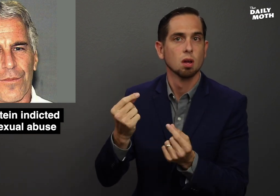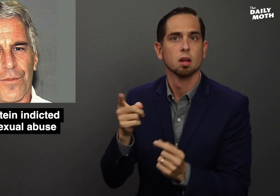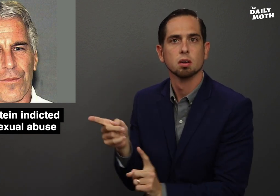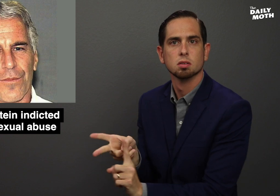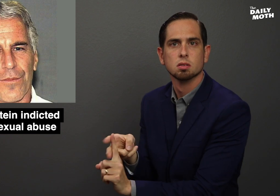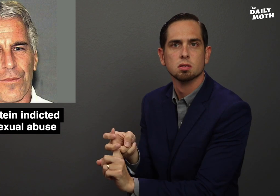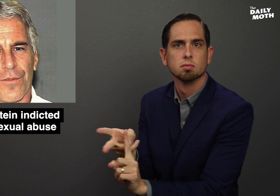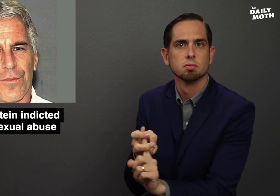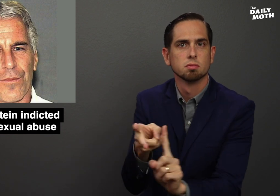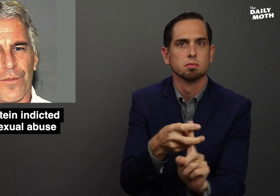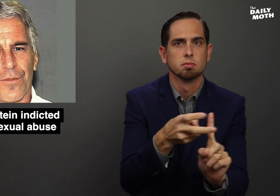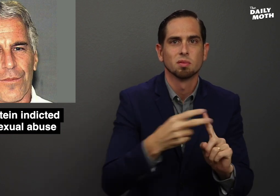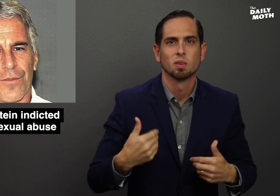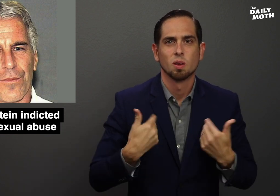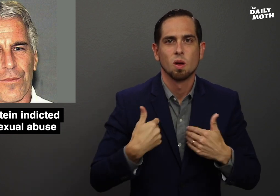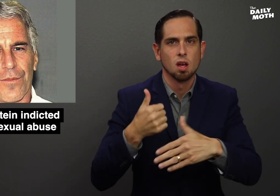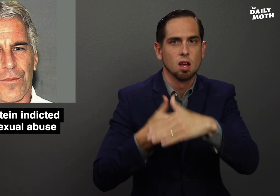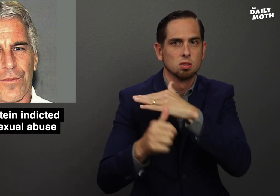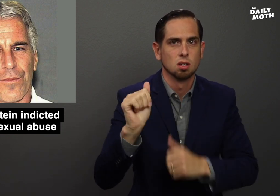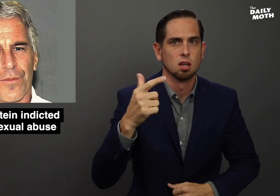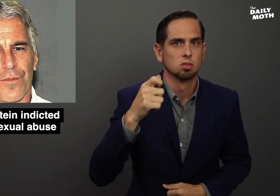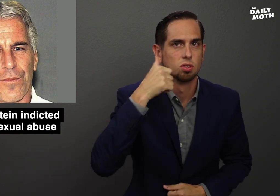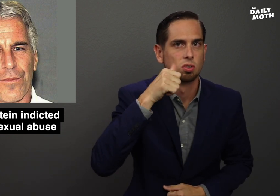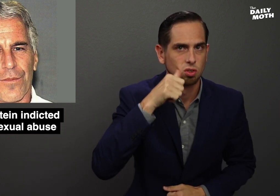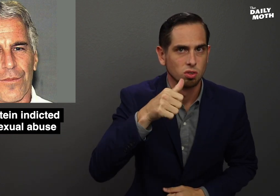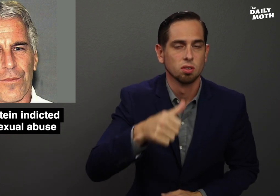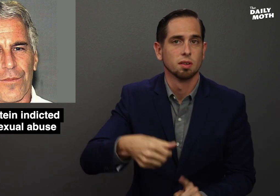in which he would lure underage girls,